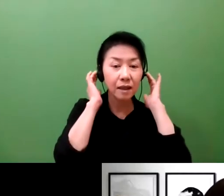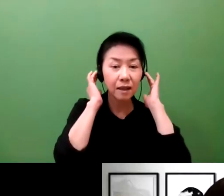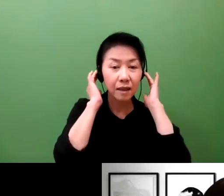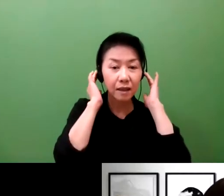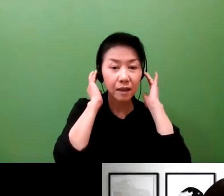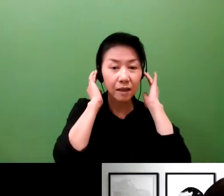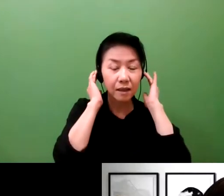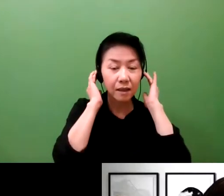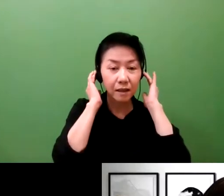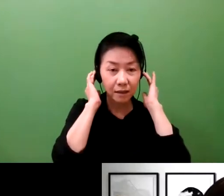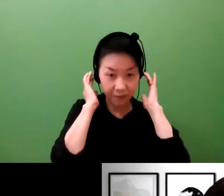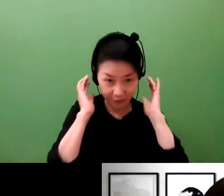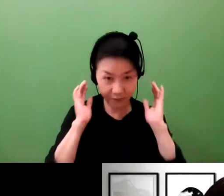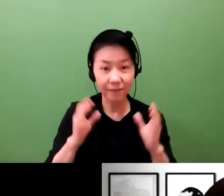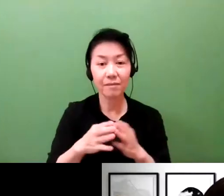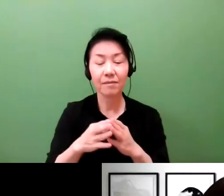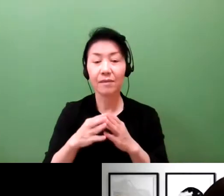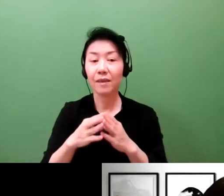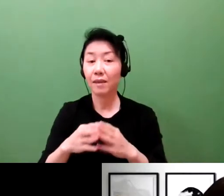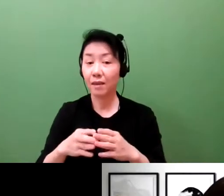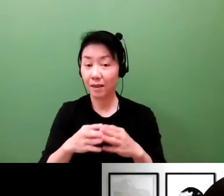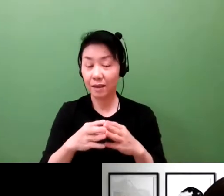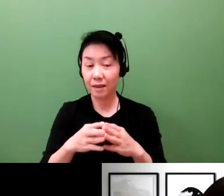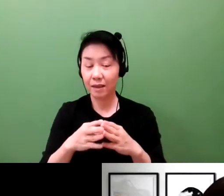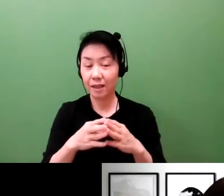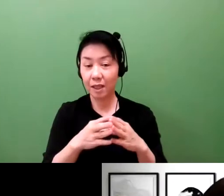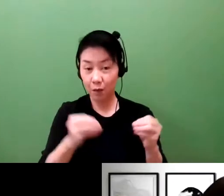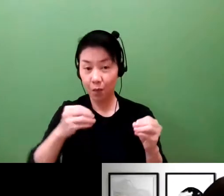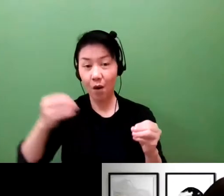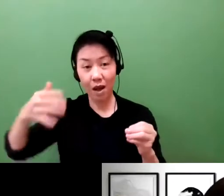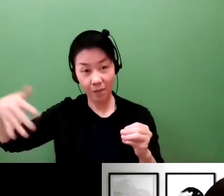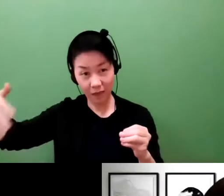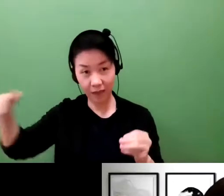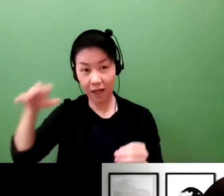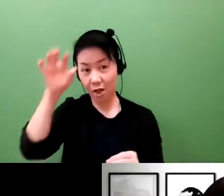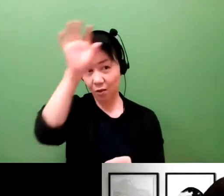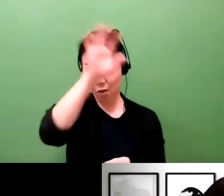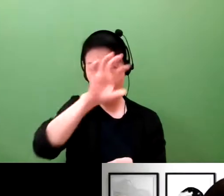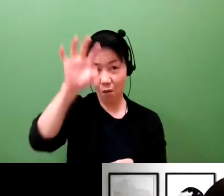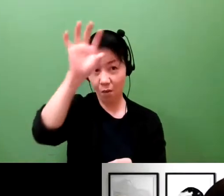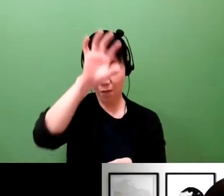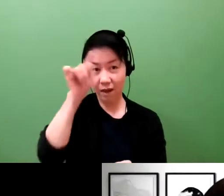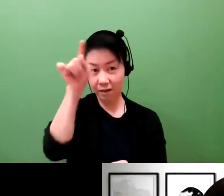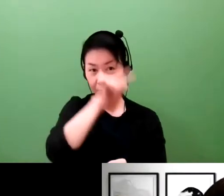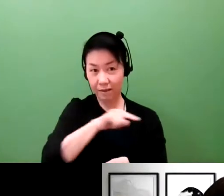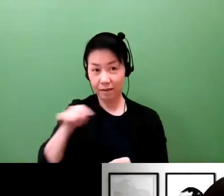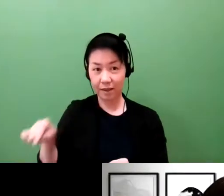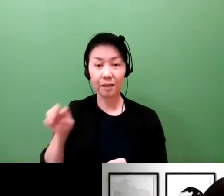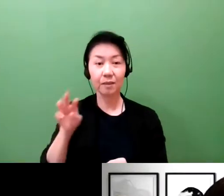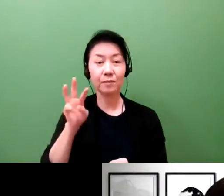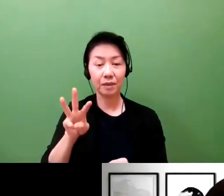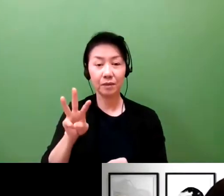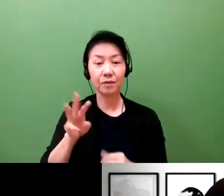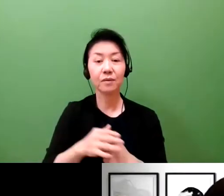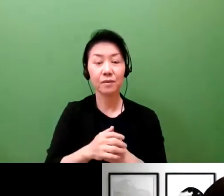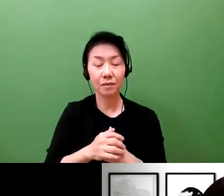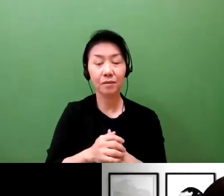per se, between Japan United States and Europe